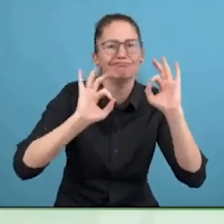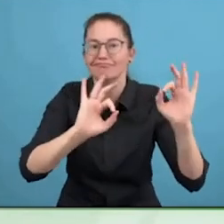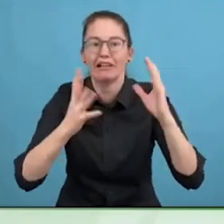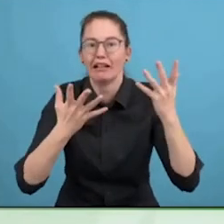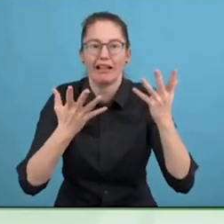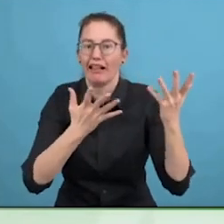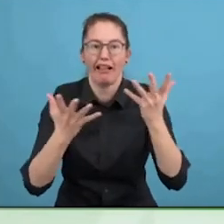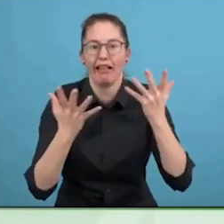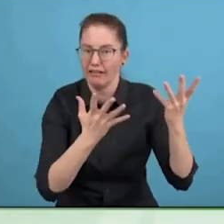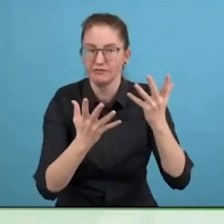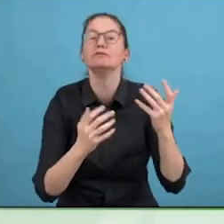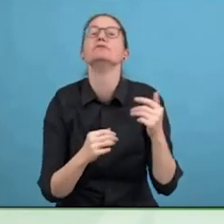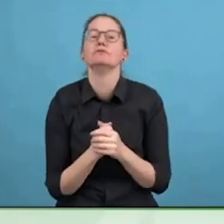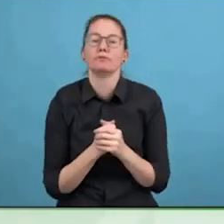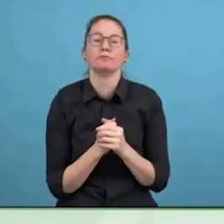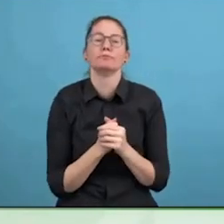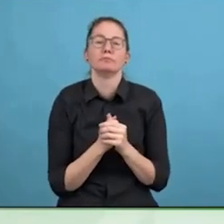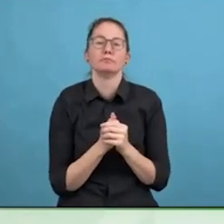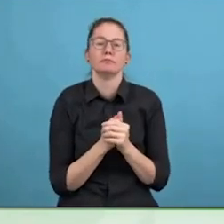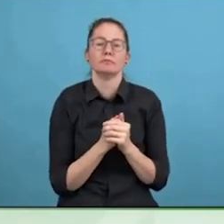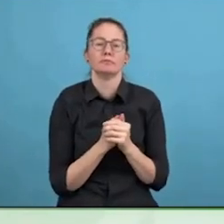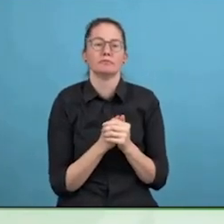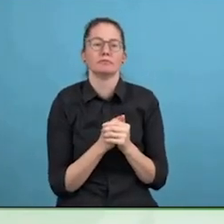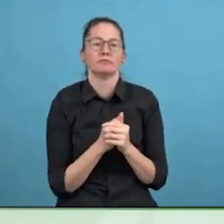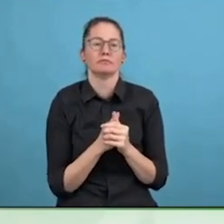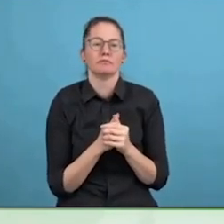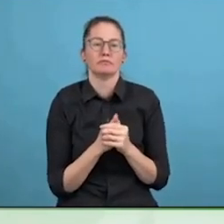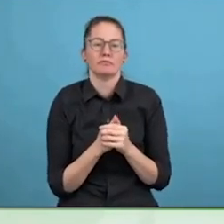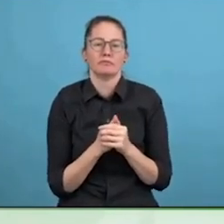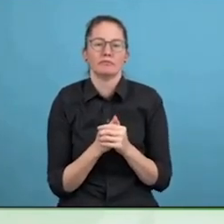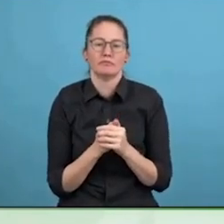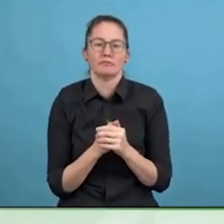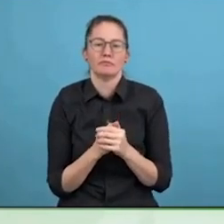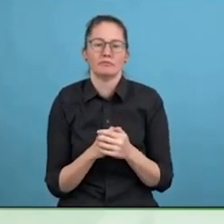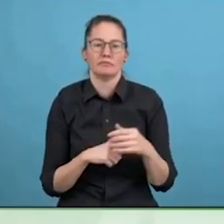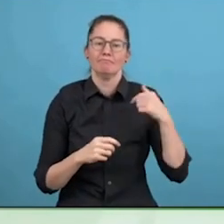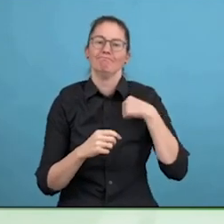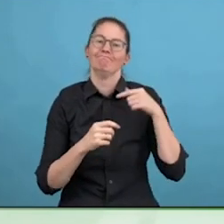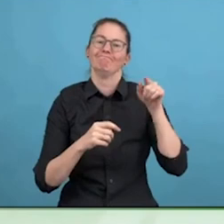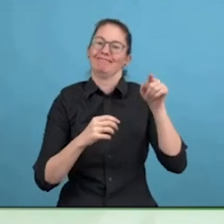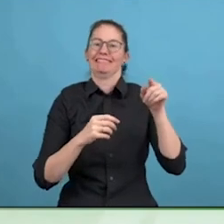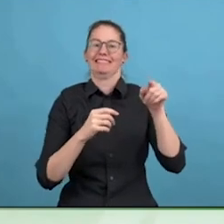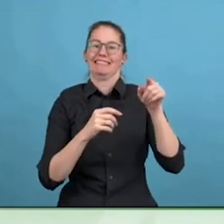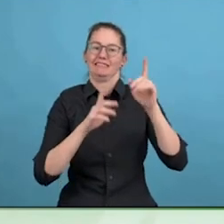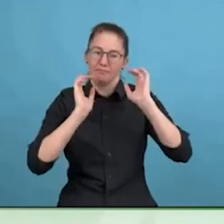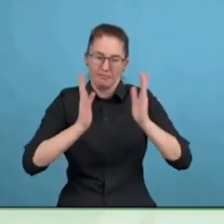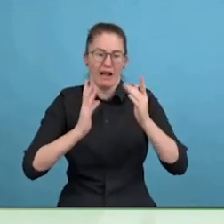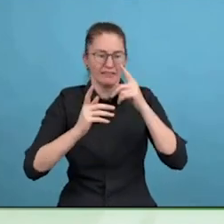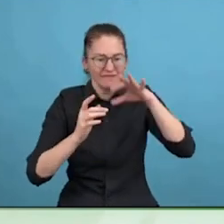are so many things evolving and emerging and that we are learning on a day-to-day basis, things are happening, so innovation has to be